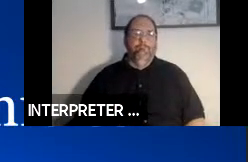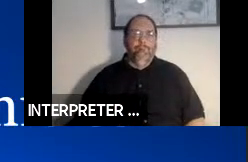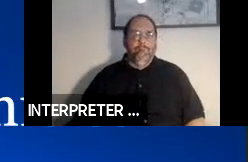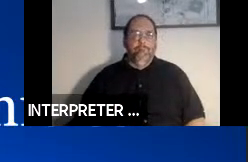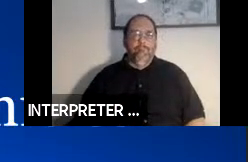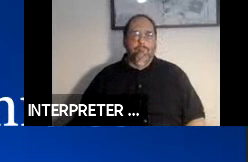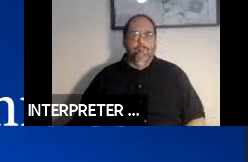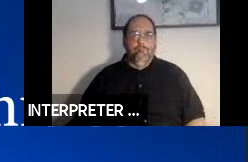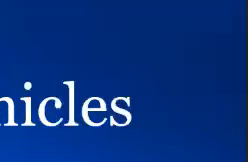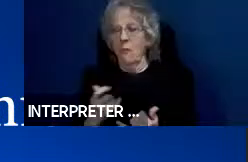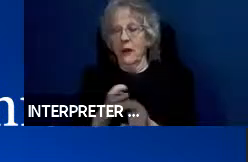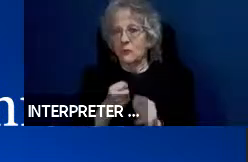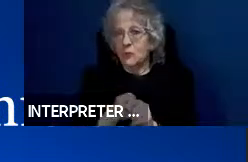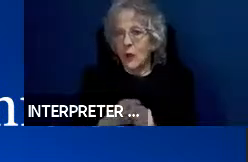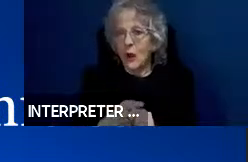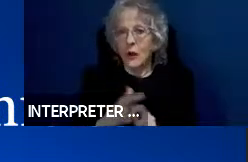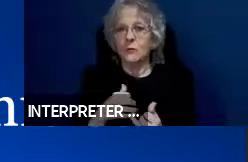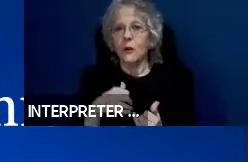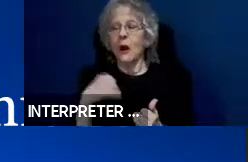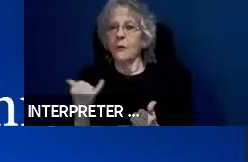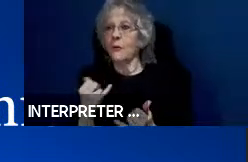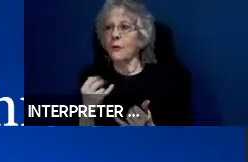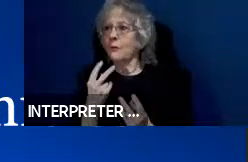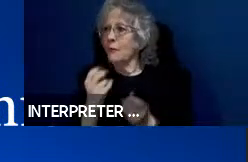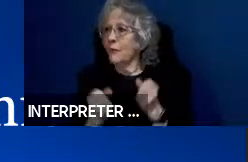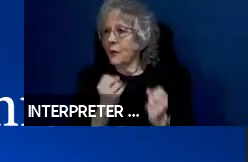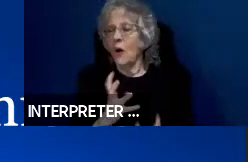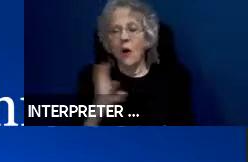and all those action verbs from that Klinger-Cohen definition